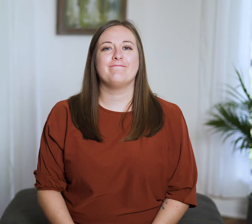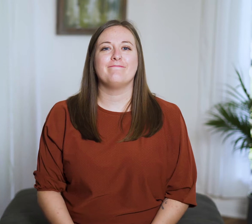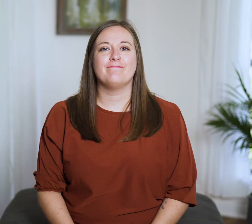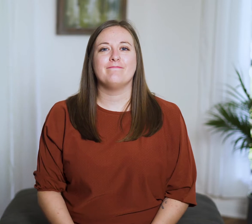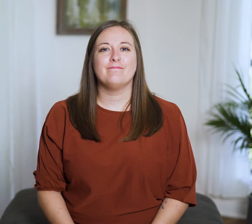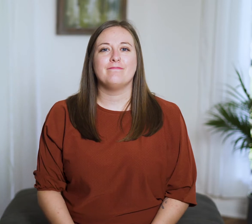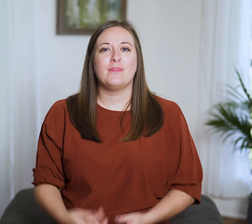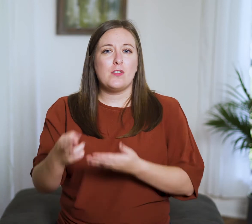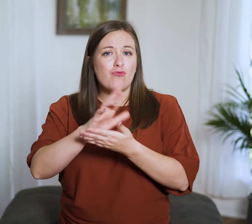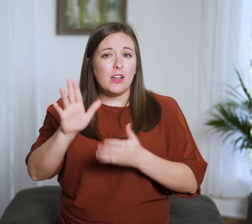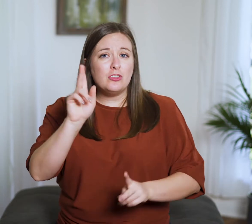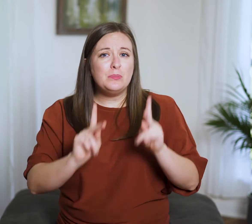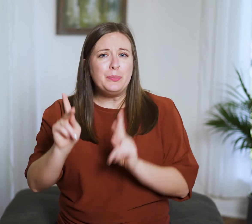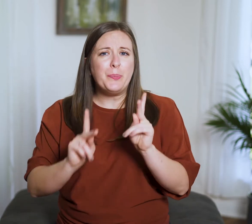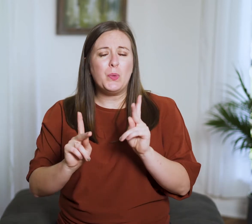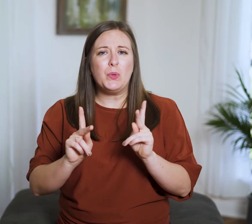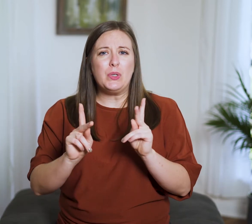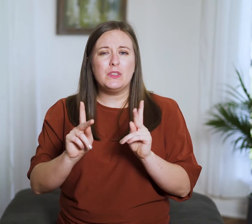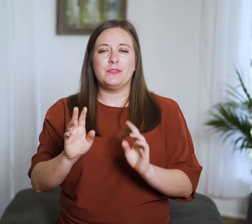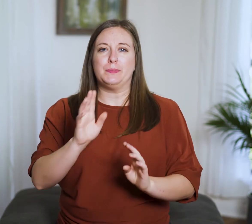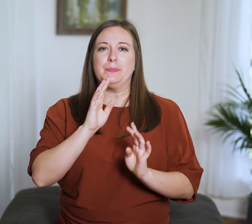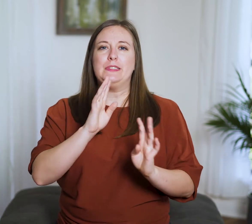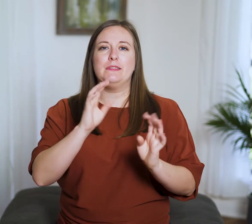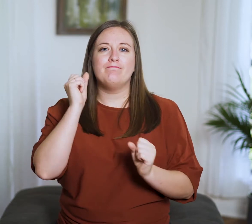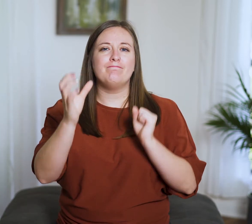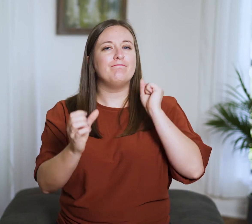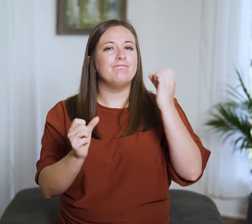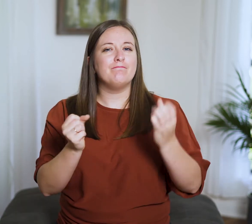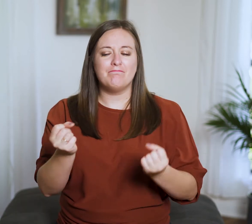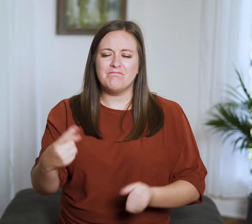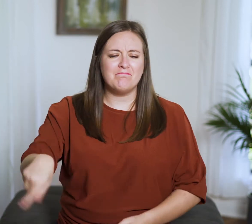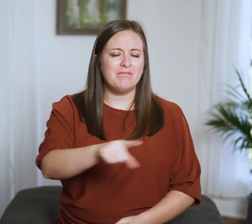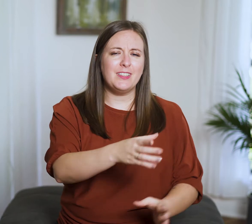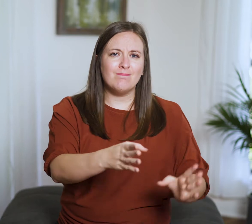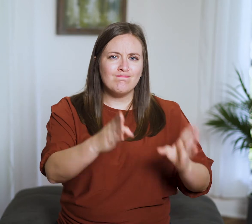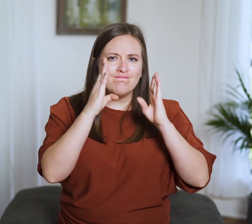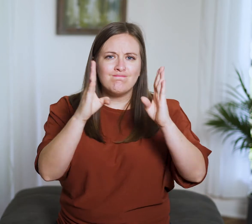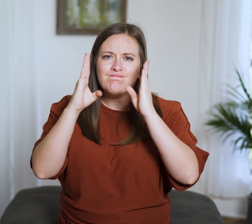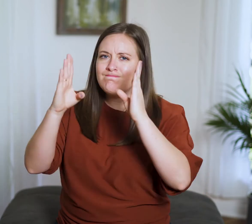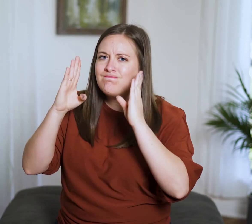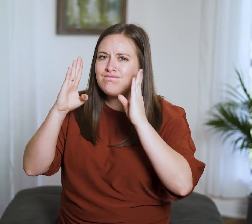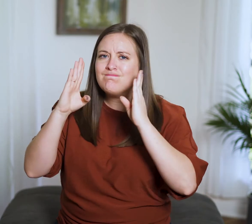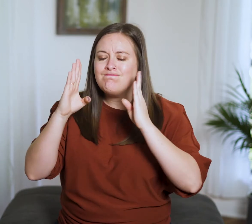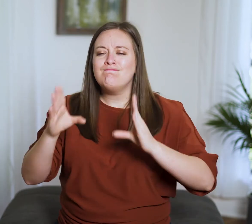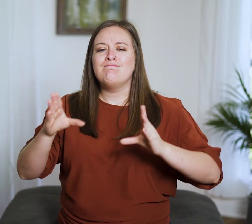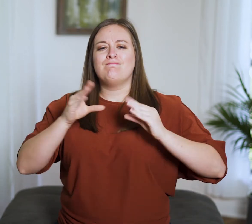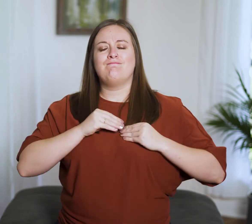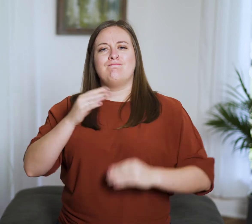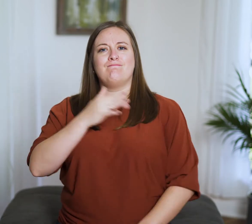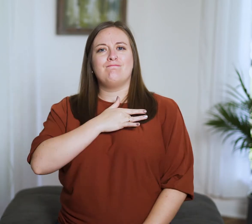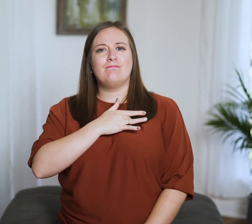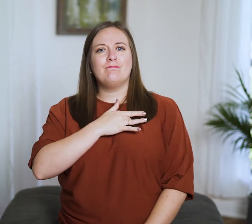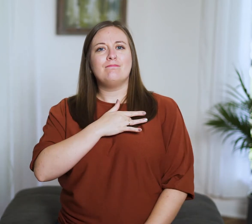The lips of the righteous feed many...”